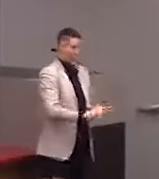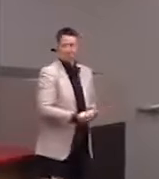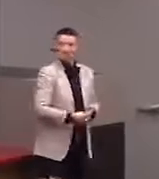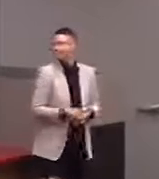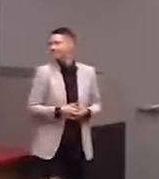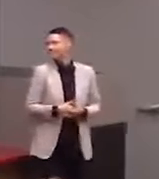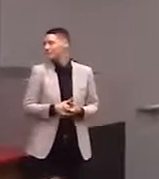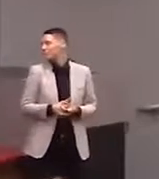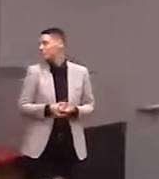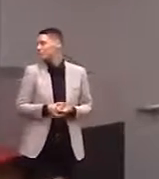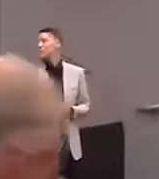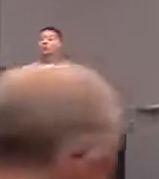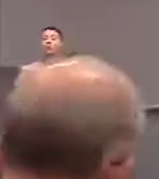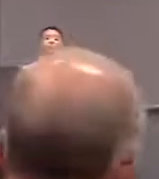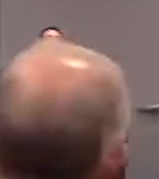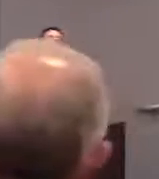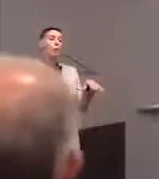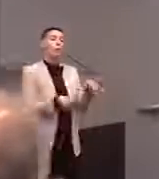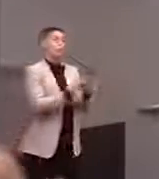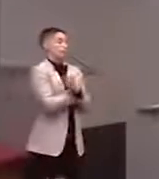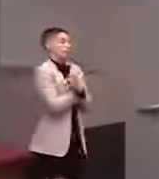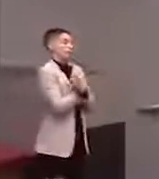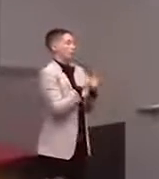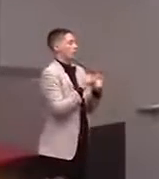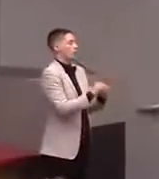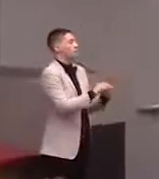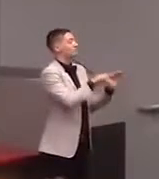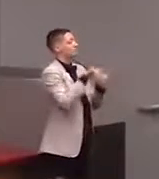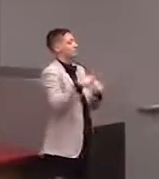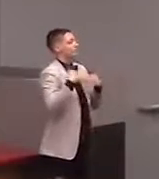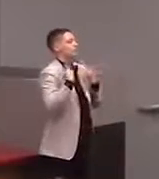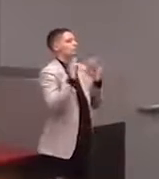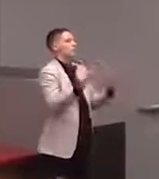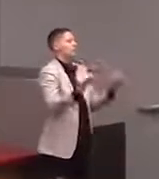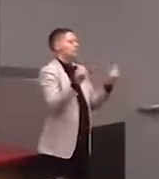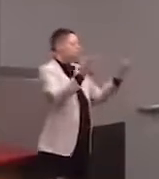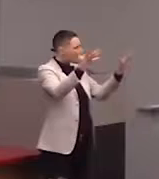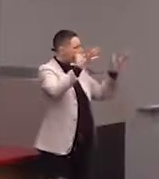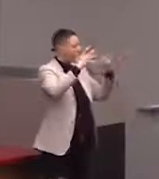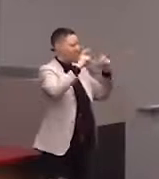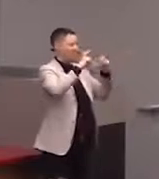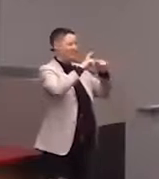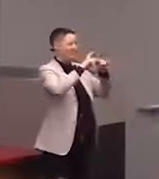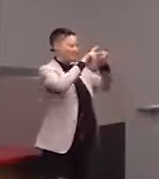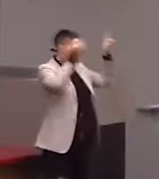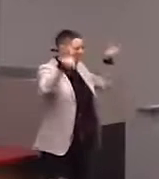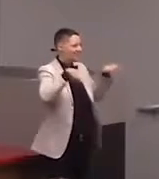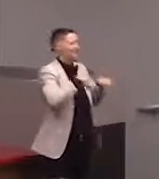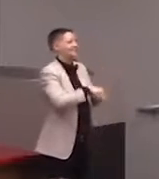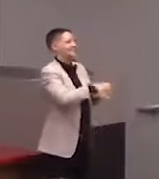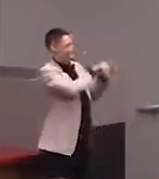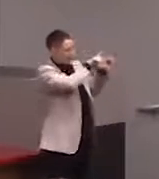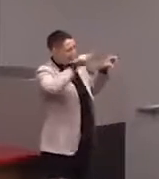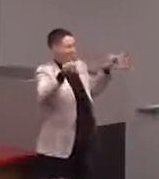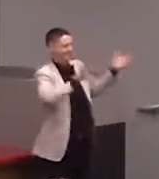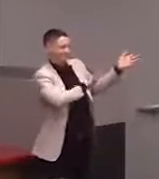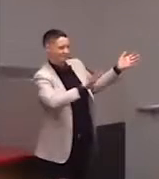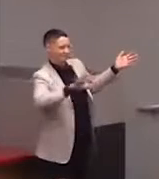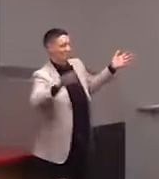So those are the bat models. And then we also do signage, we do a lot of signage because we know that it's important to have